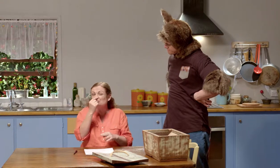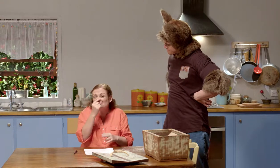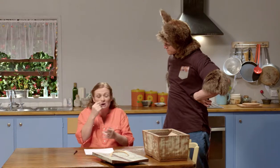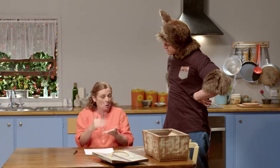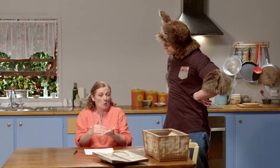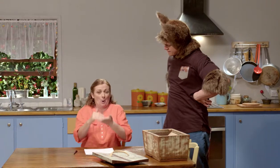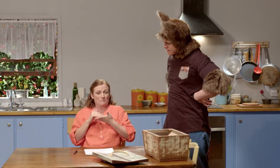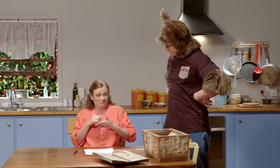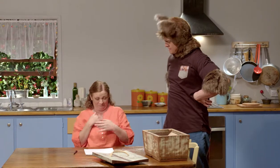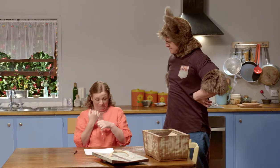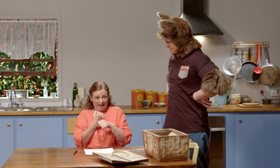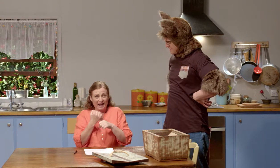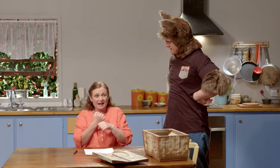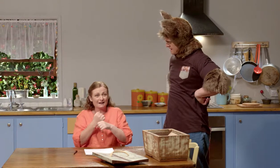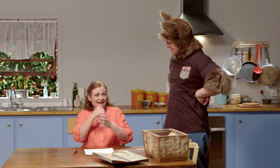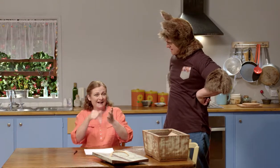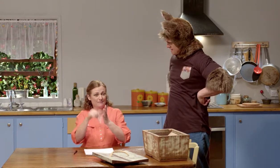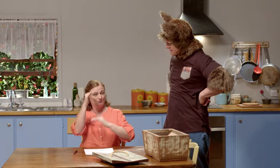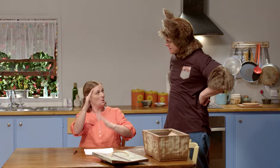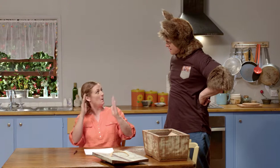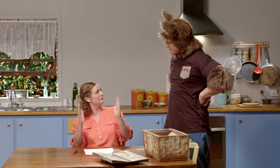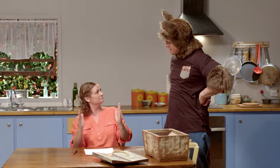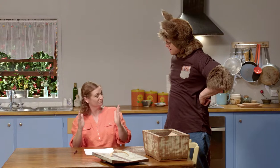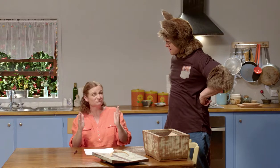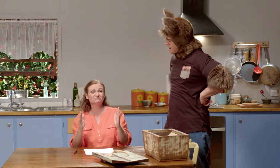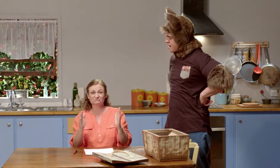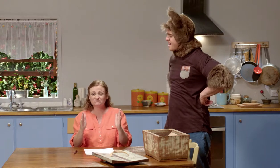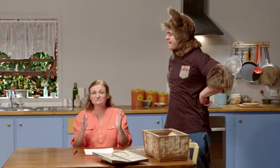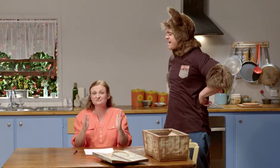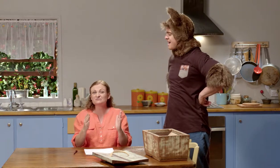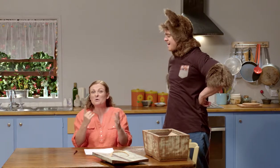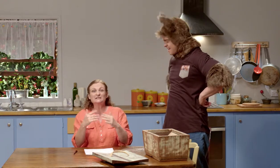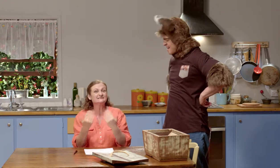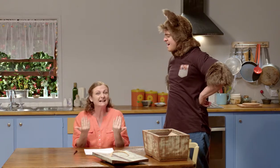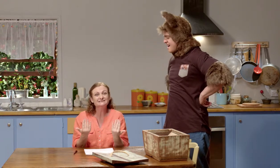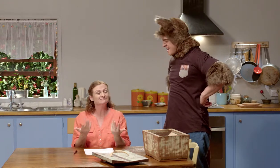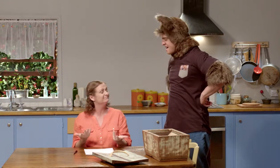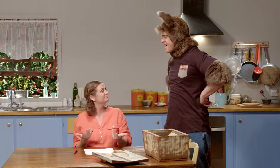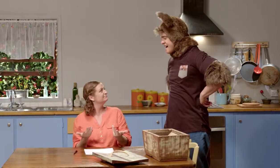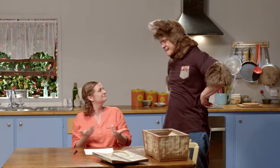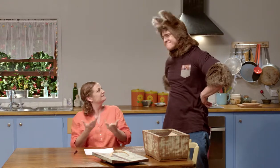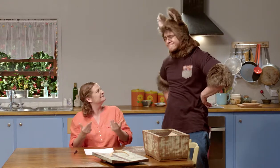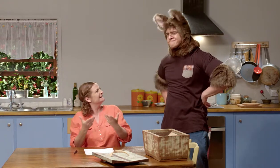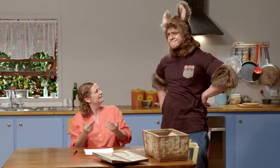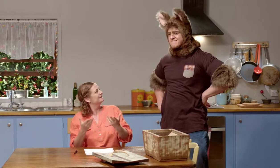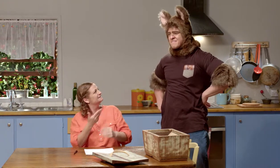make a letterbox one day. Something like that. That's a bit nicer.